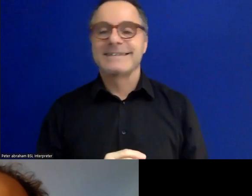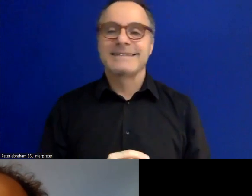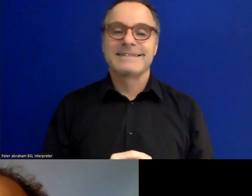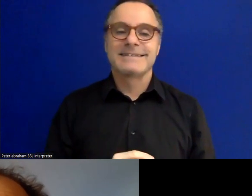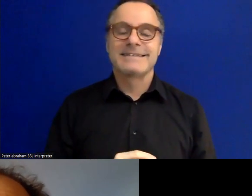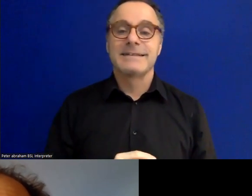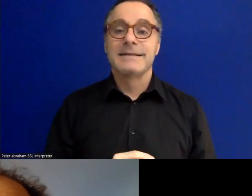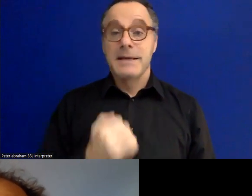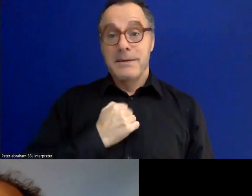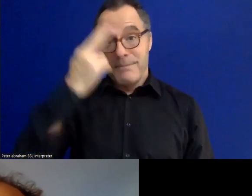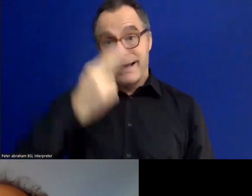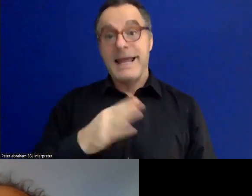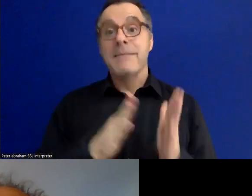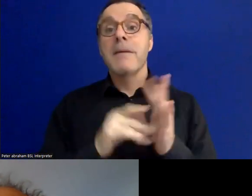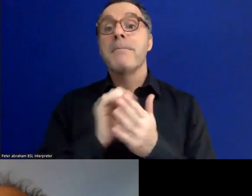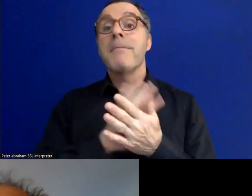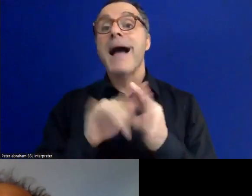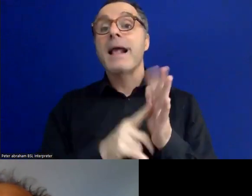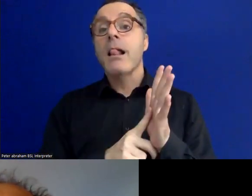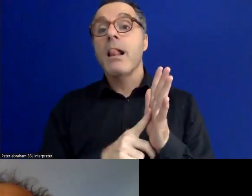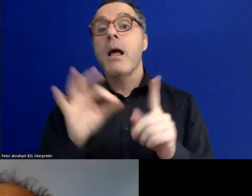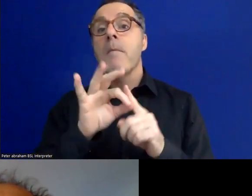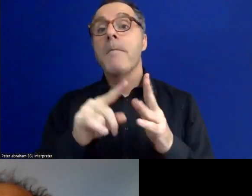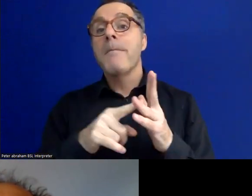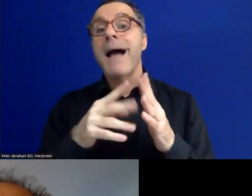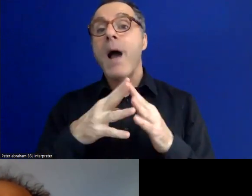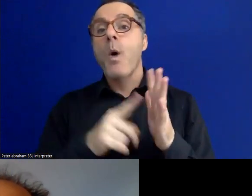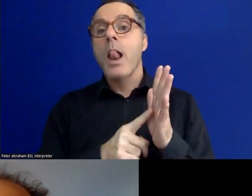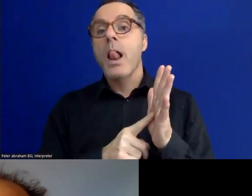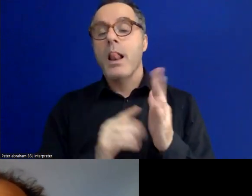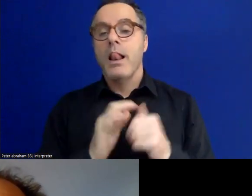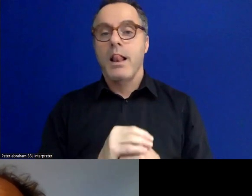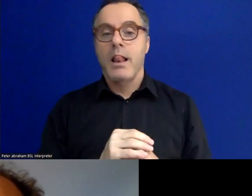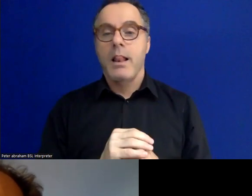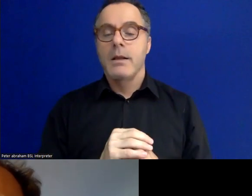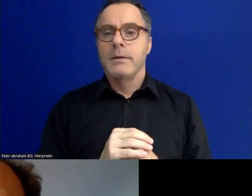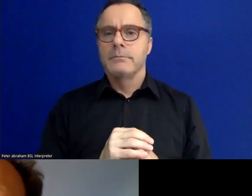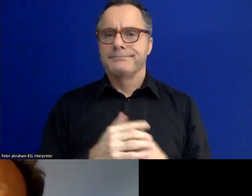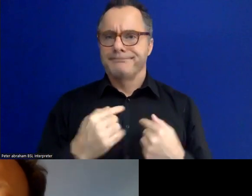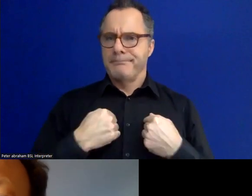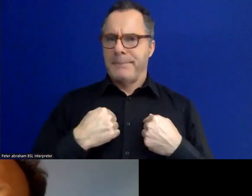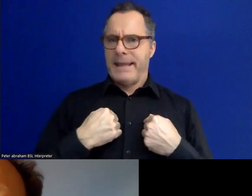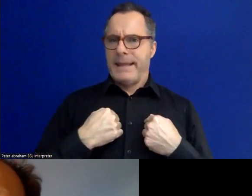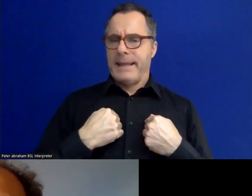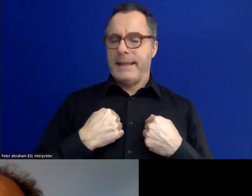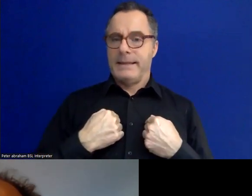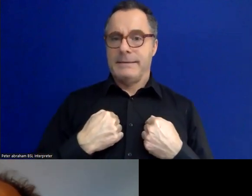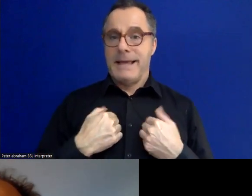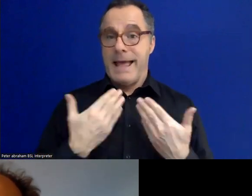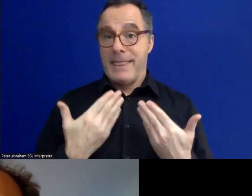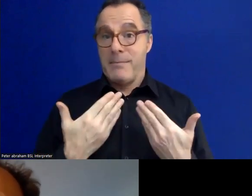my name is Michael Powell. I'll just start by describing myself: I'm currently sitting in